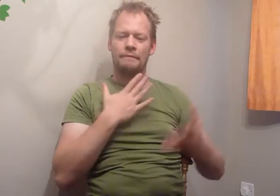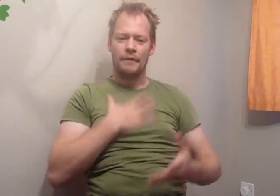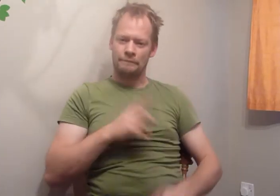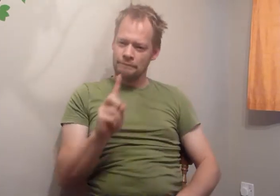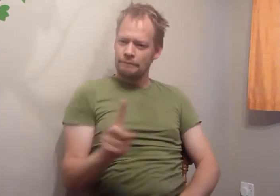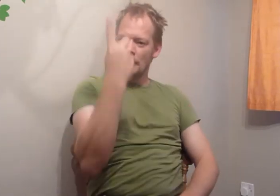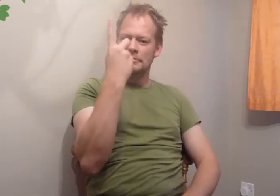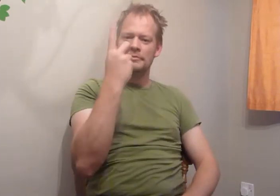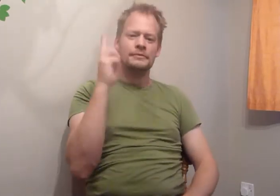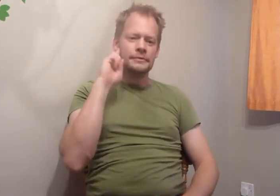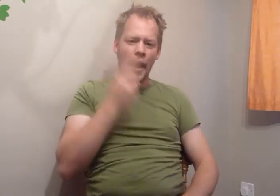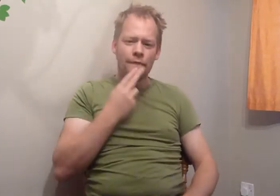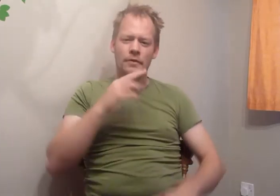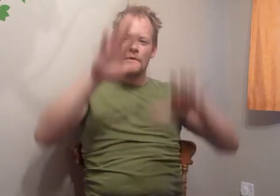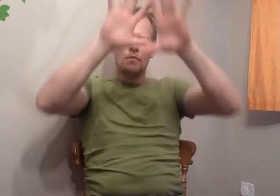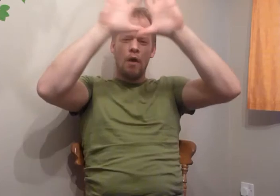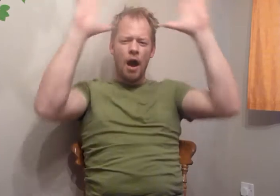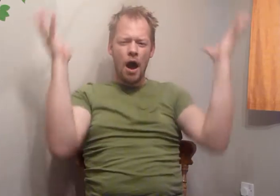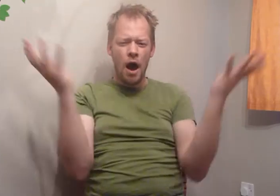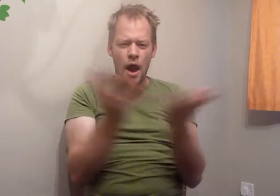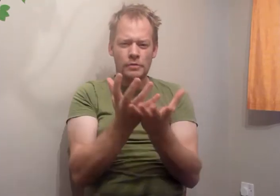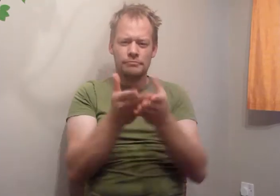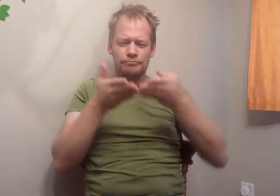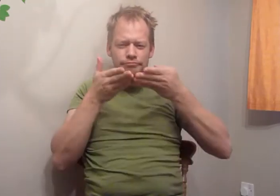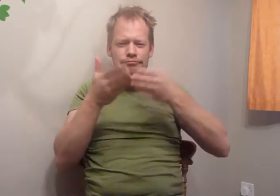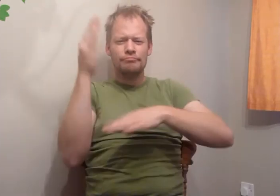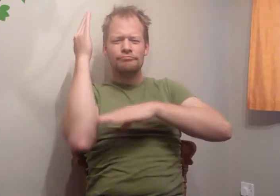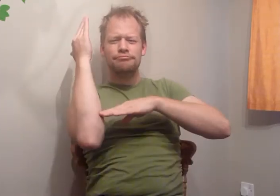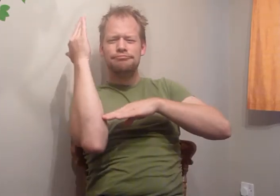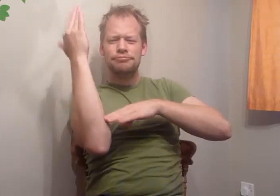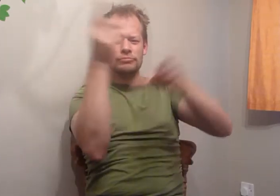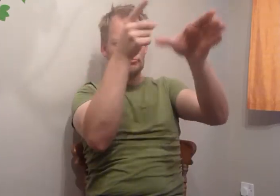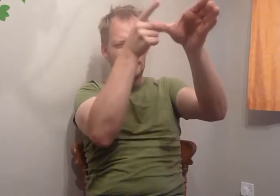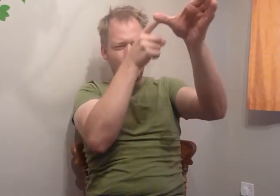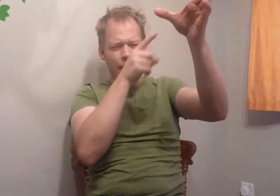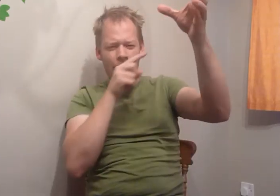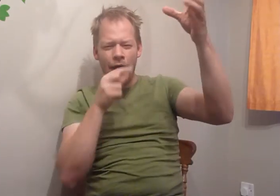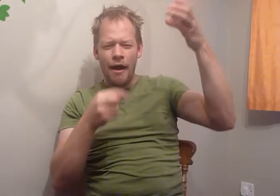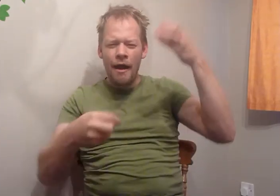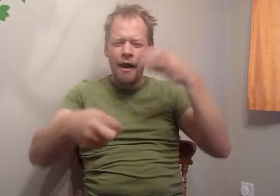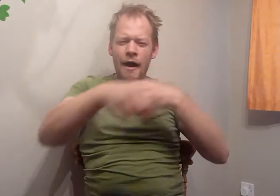to be the first deaf man to sail around the world -